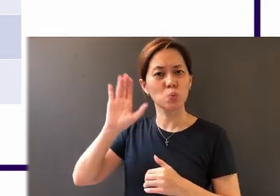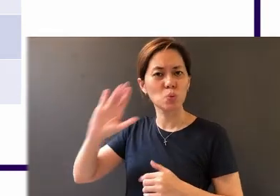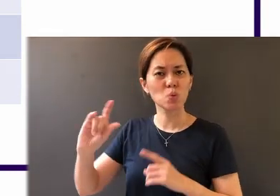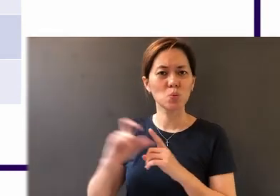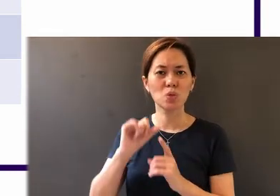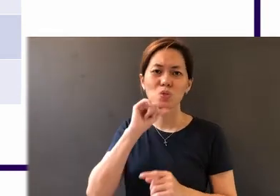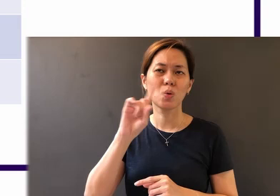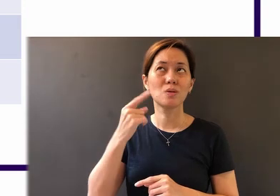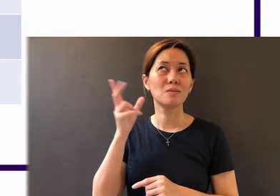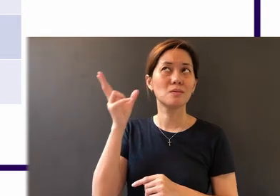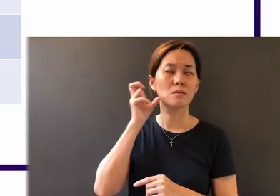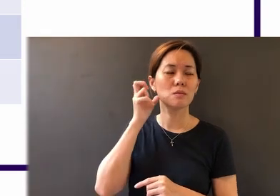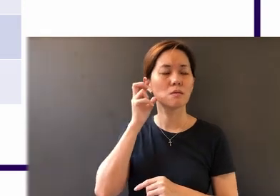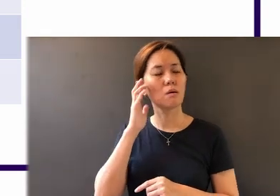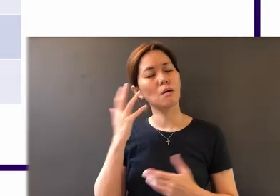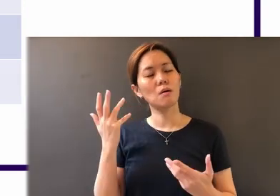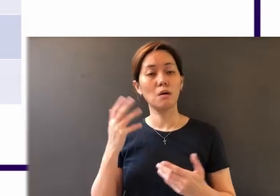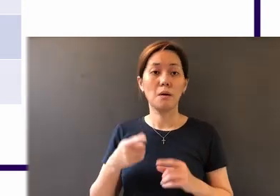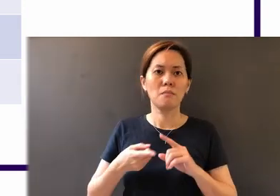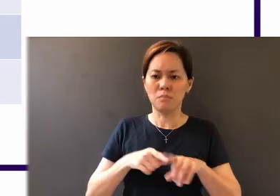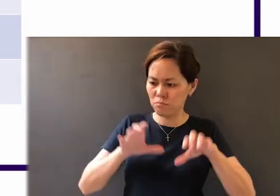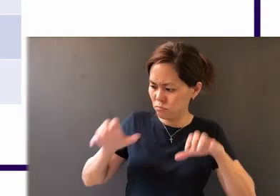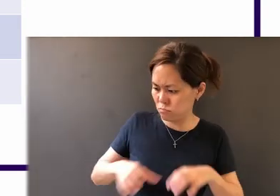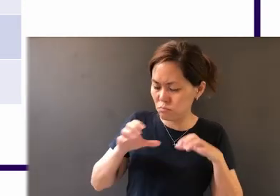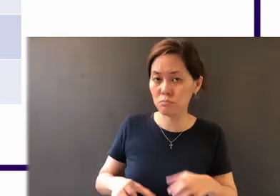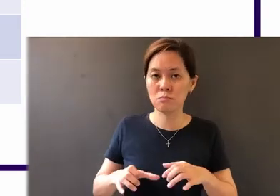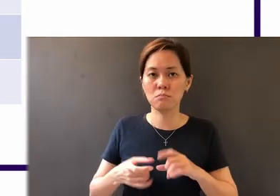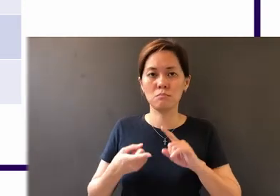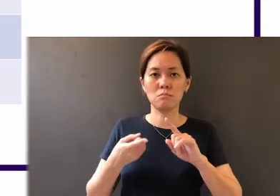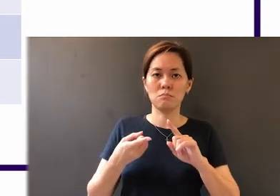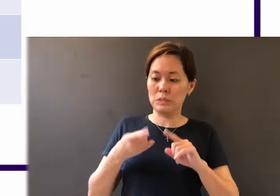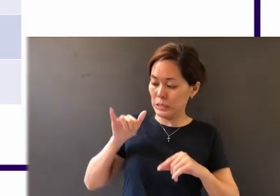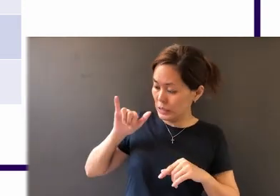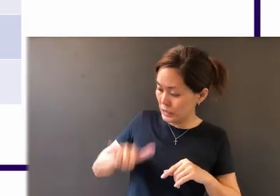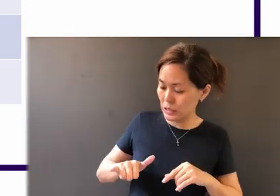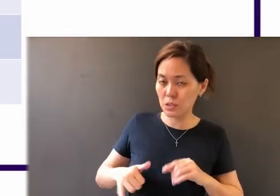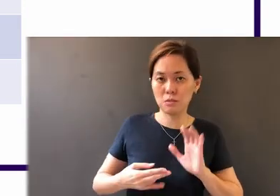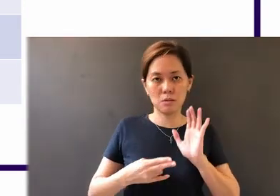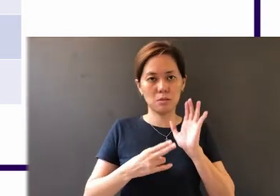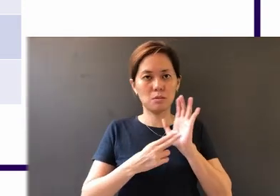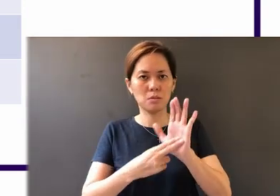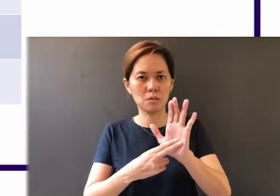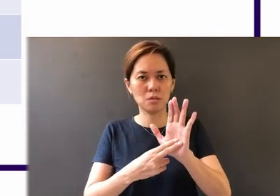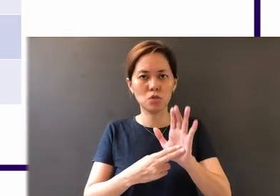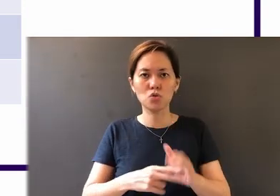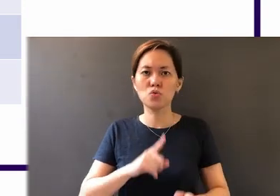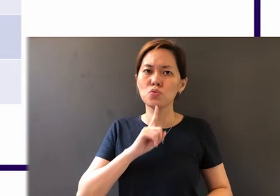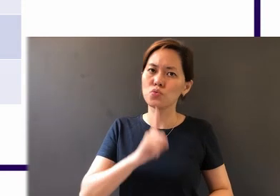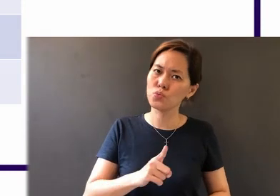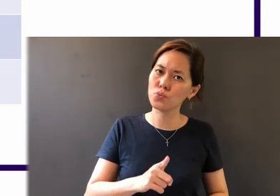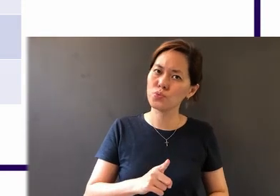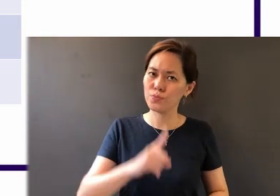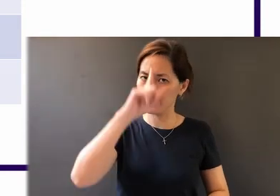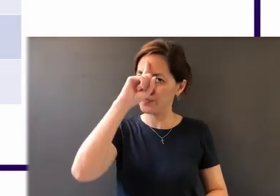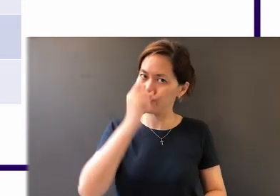hearers only. This is the sign of true and real faith: obedience